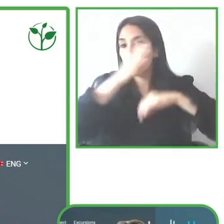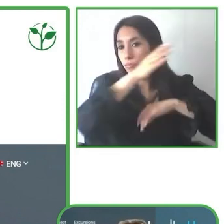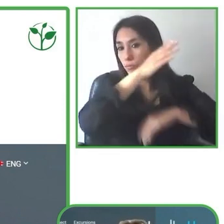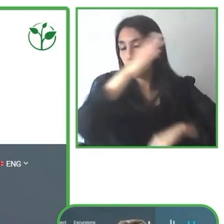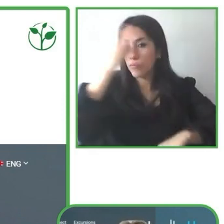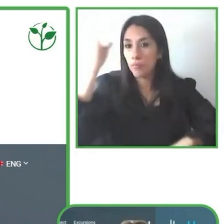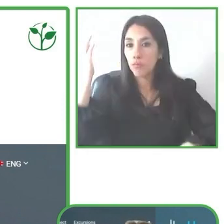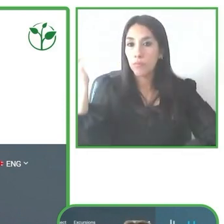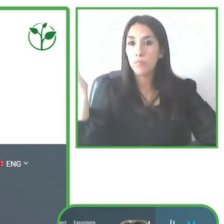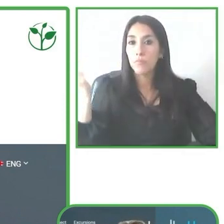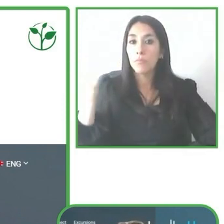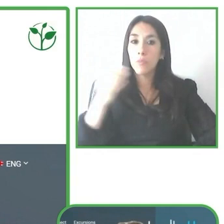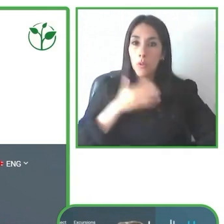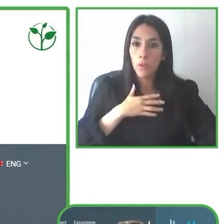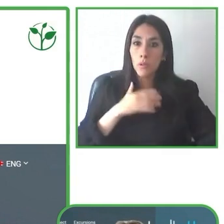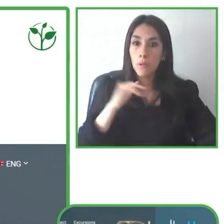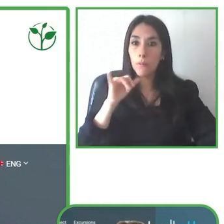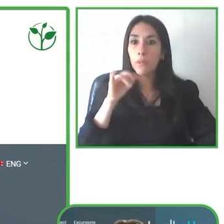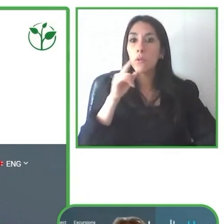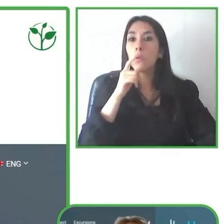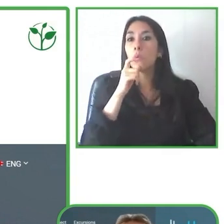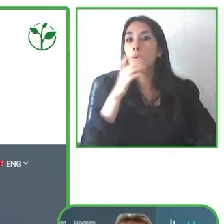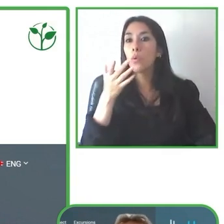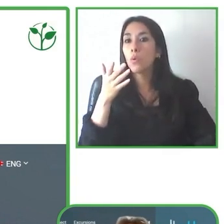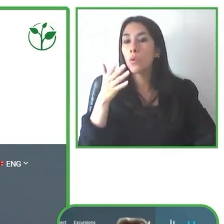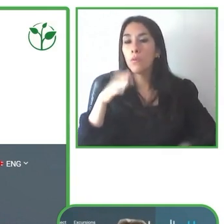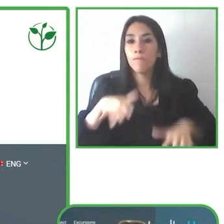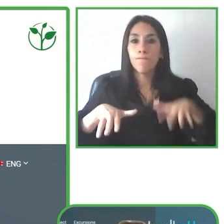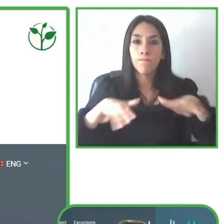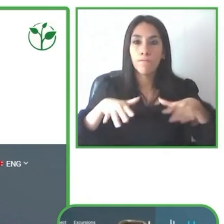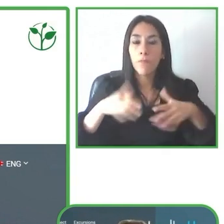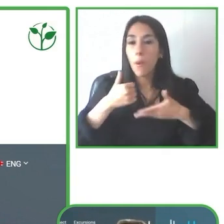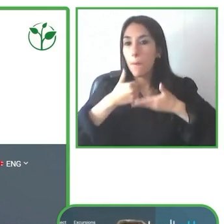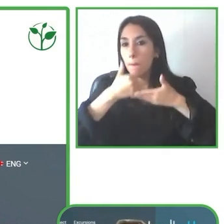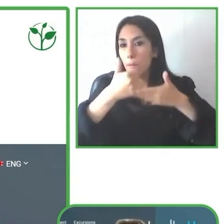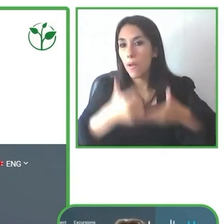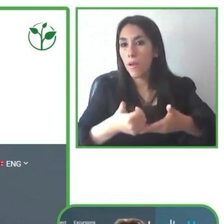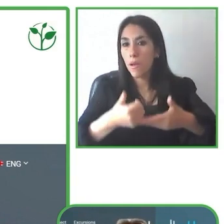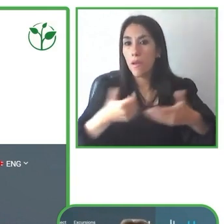So the traveler is going to find out where to go and what to do.